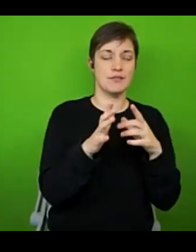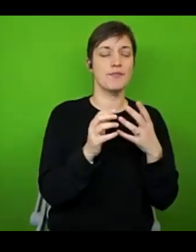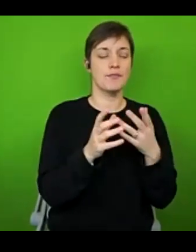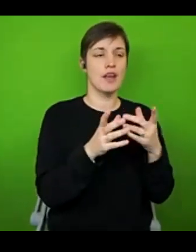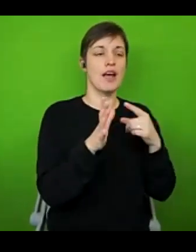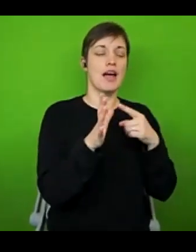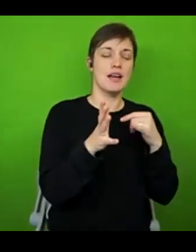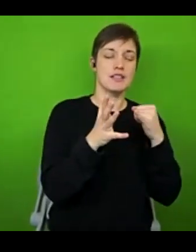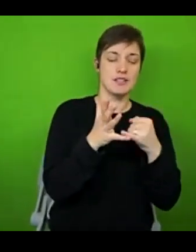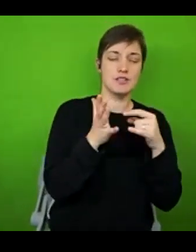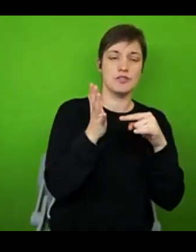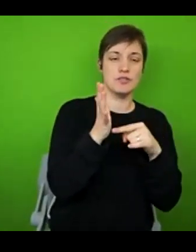information and resources on there too.